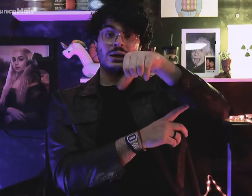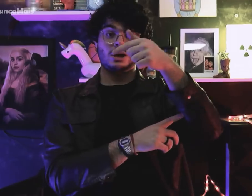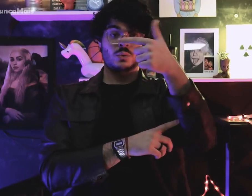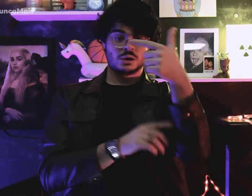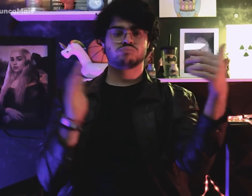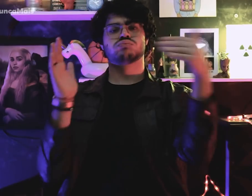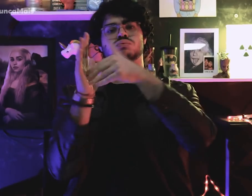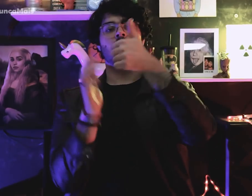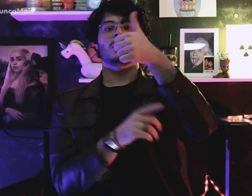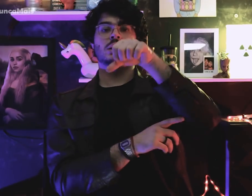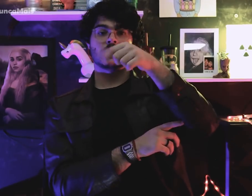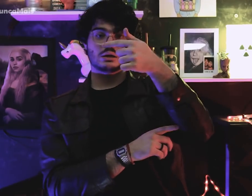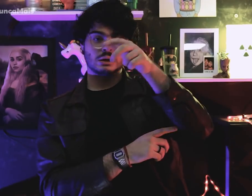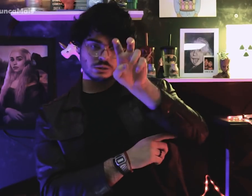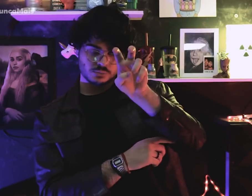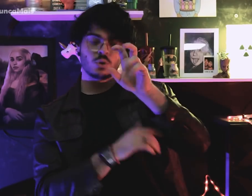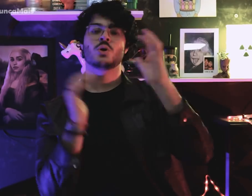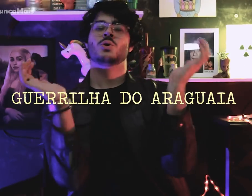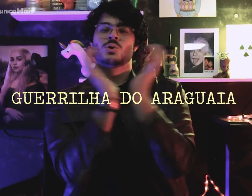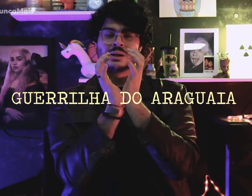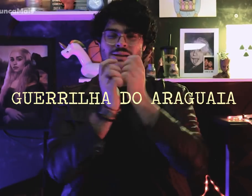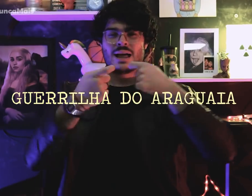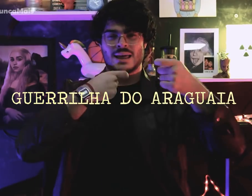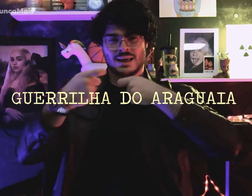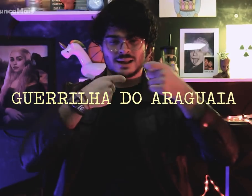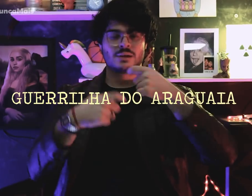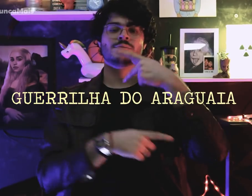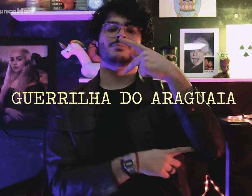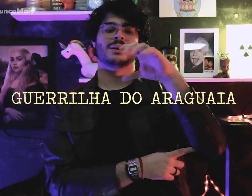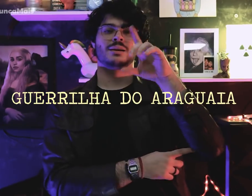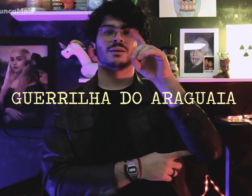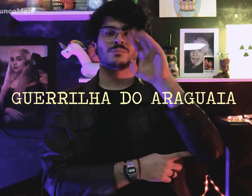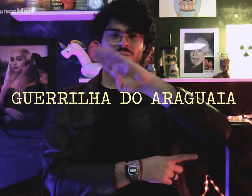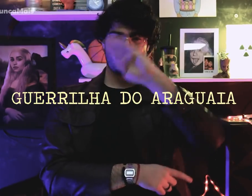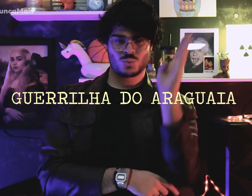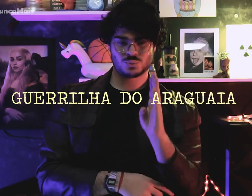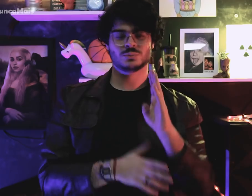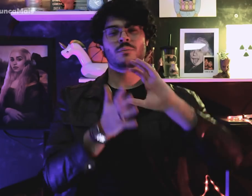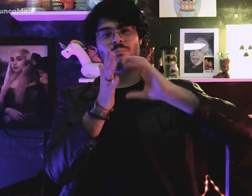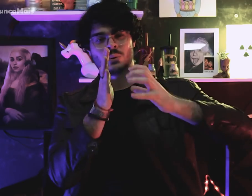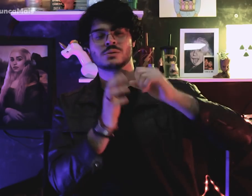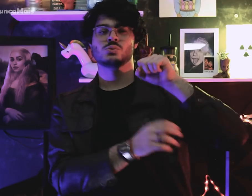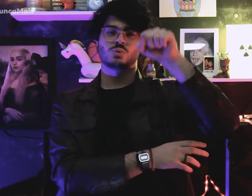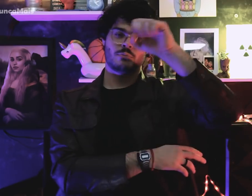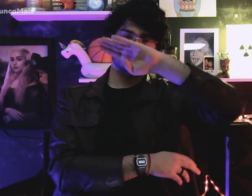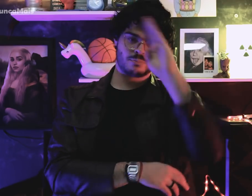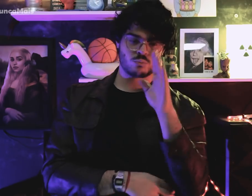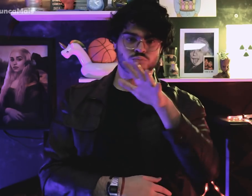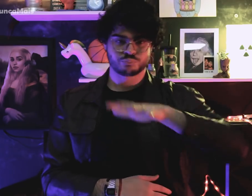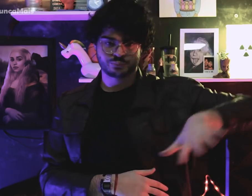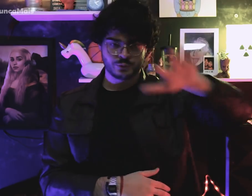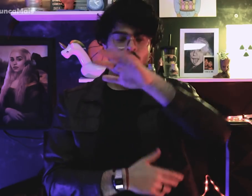De 1972 a 1975, a Guerrilha do Araguaia foi travada pelo Partido Comunista do Brasil (PCdoB),